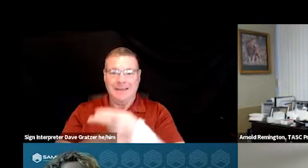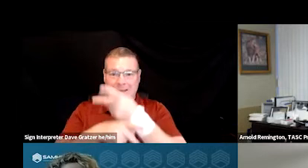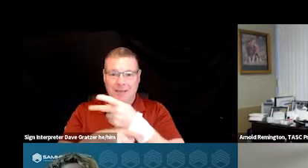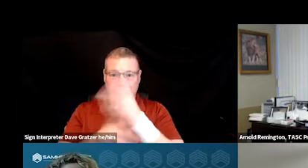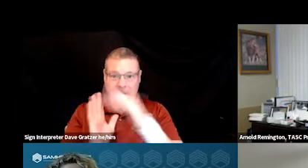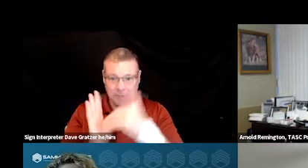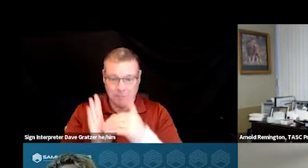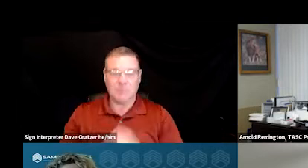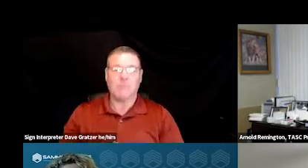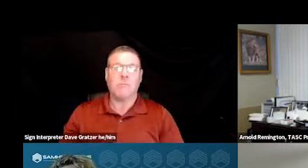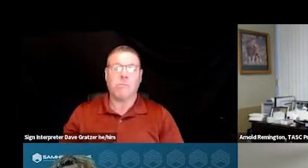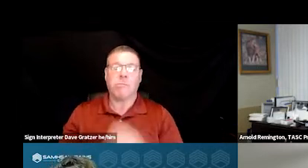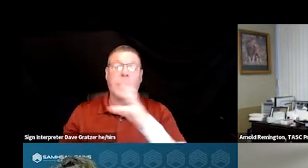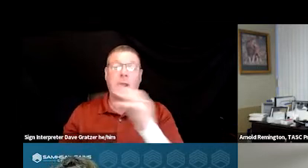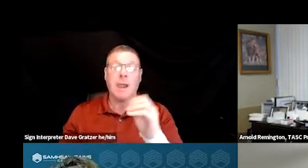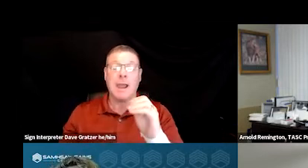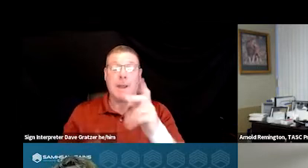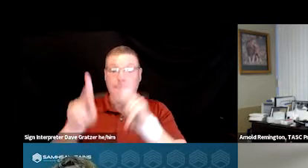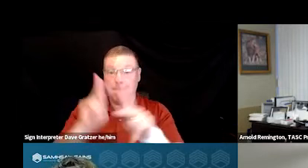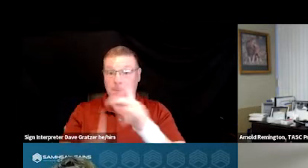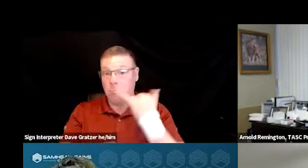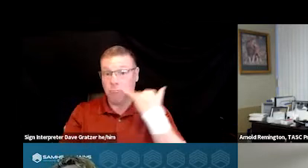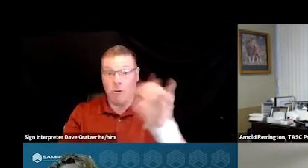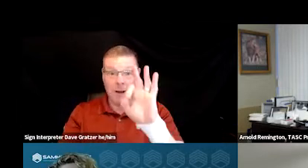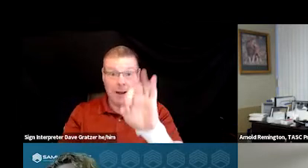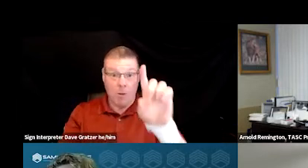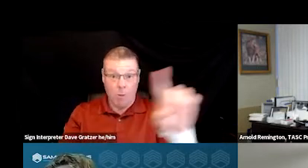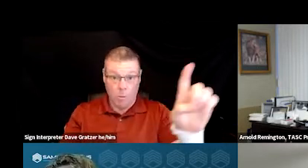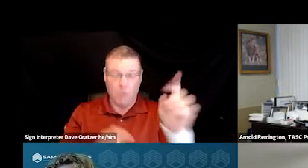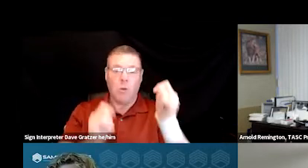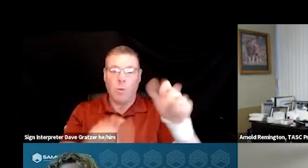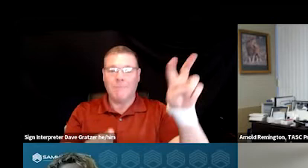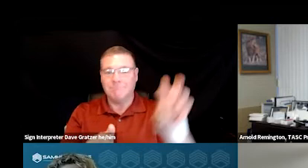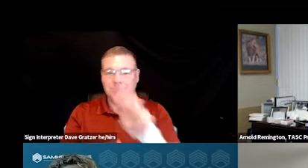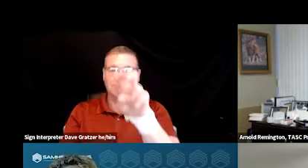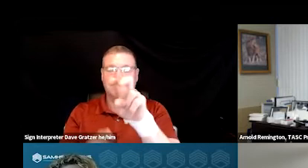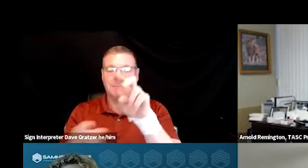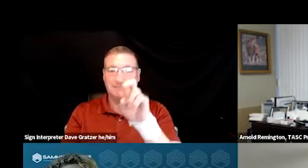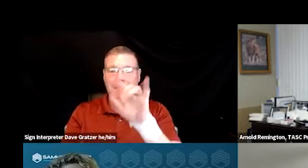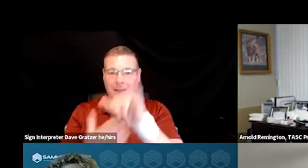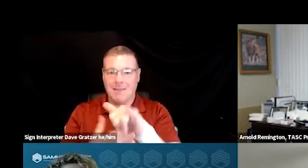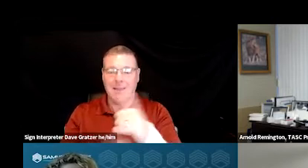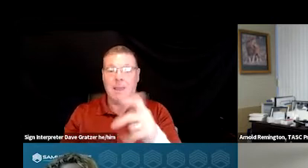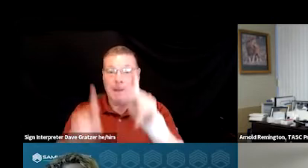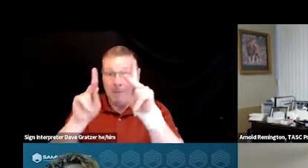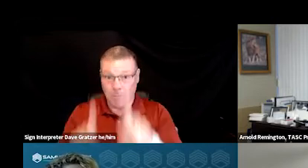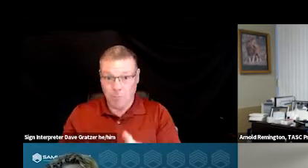is that as individuals were calling 911, we could quickly engage that caller and either help